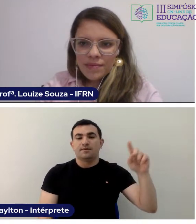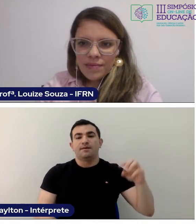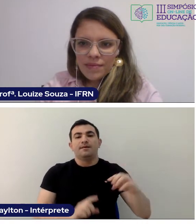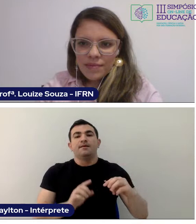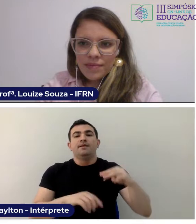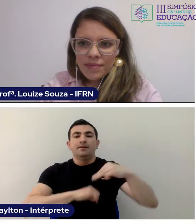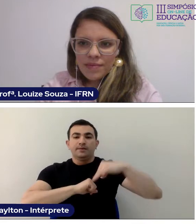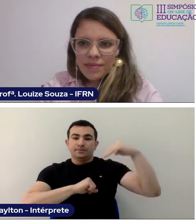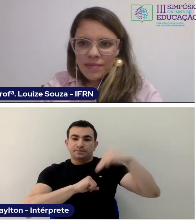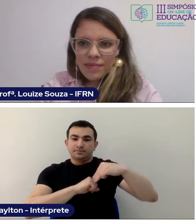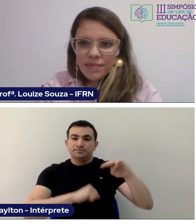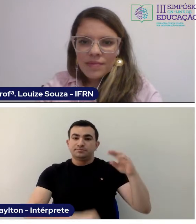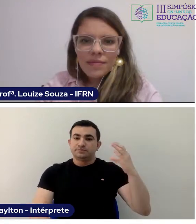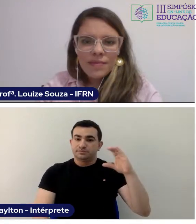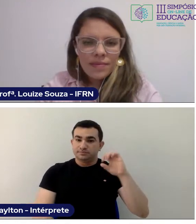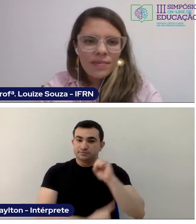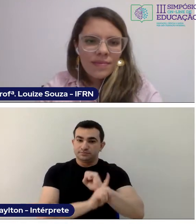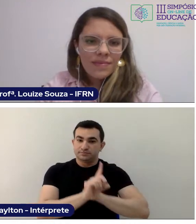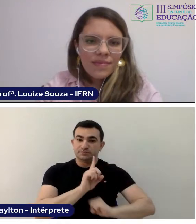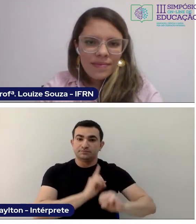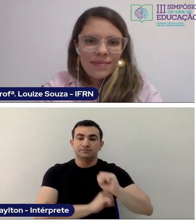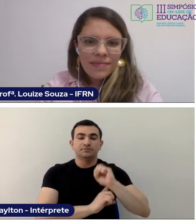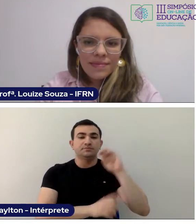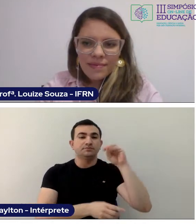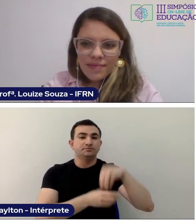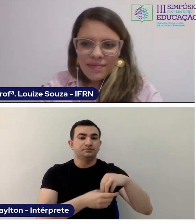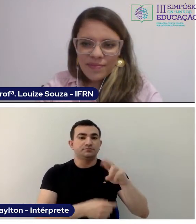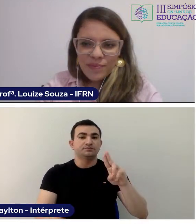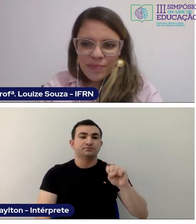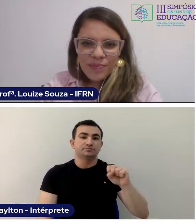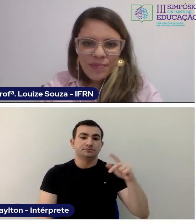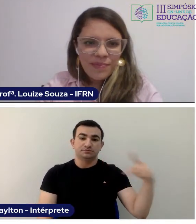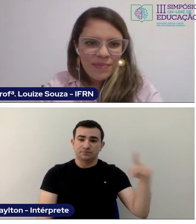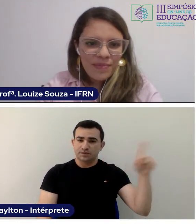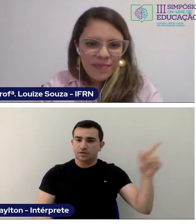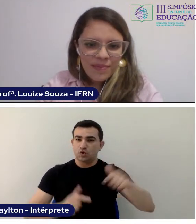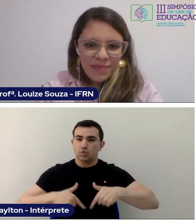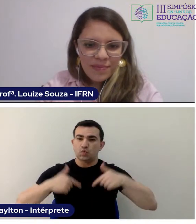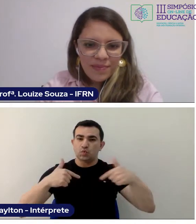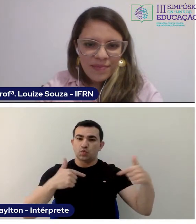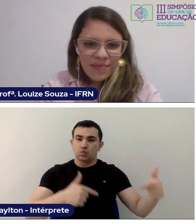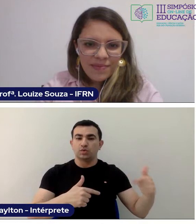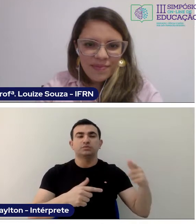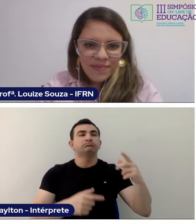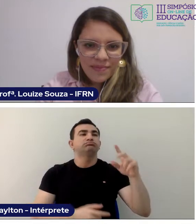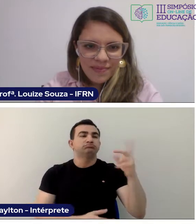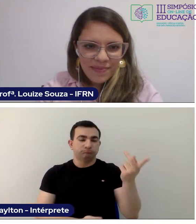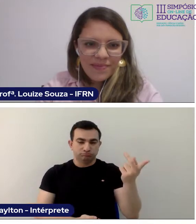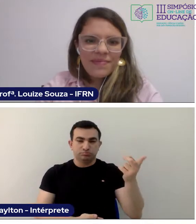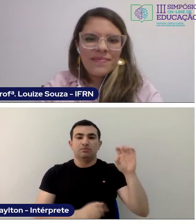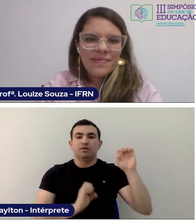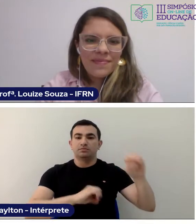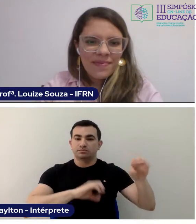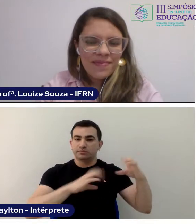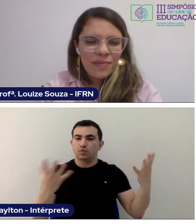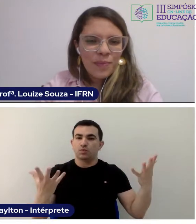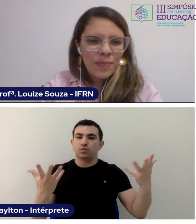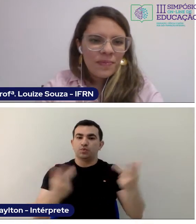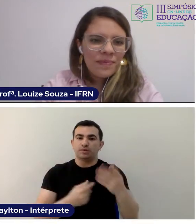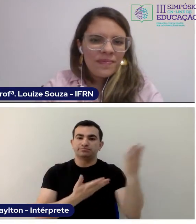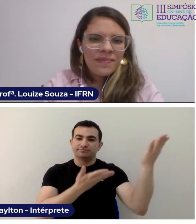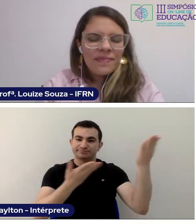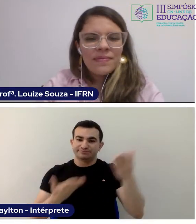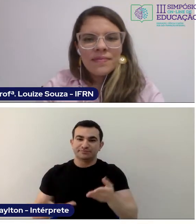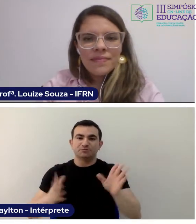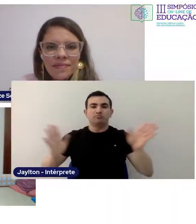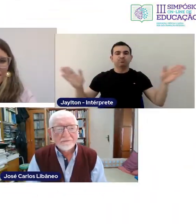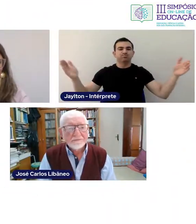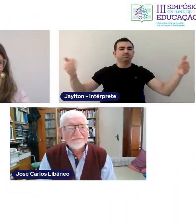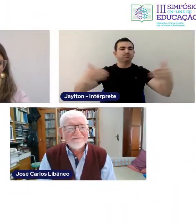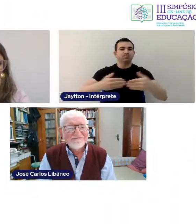and he has a history connected with fighting for the quality of our education. Thus, be welcome professor Daniel Cara, into this great virtual classroom of ours.